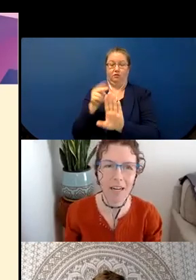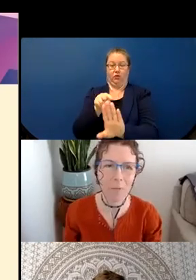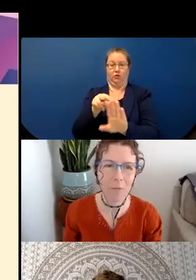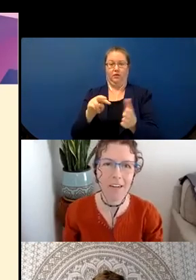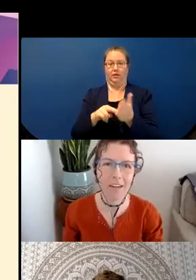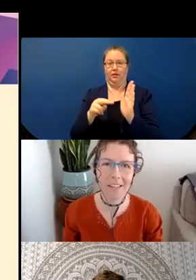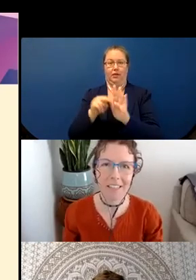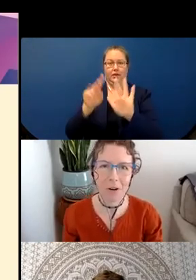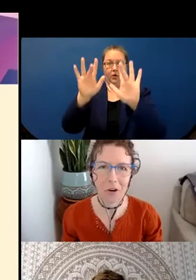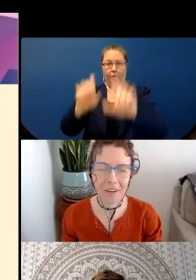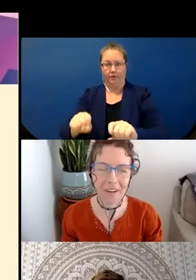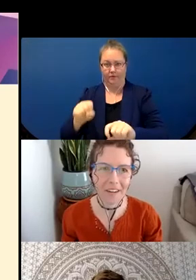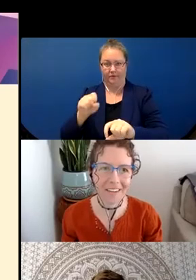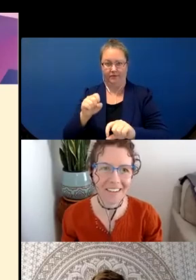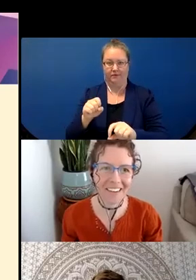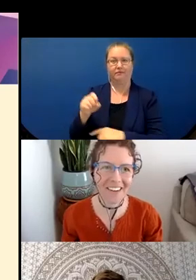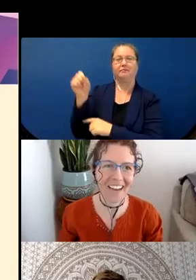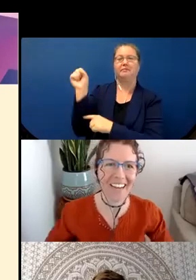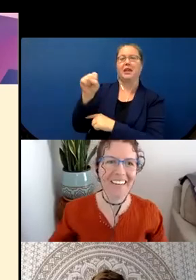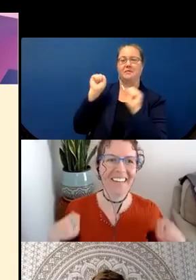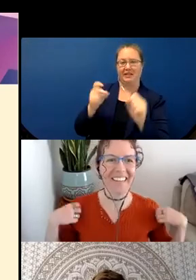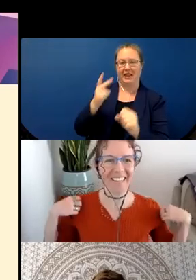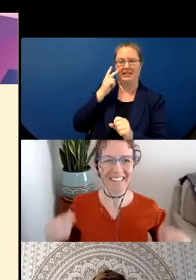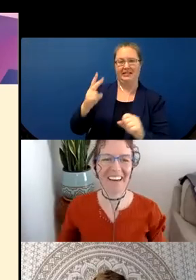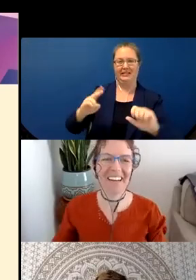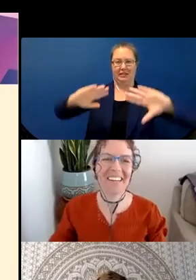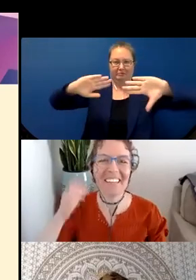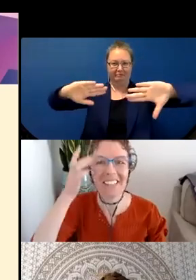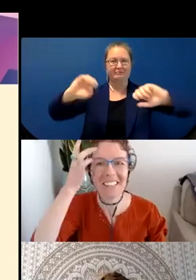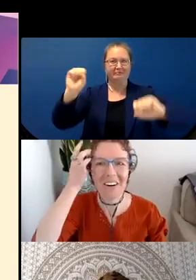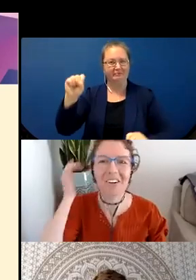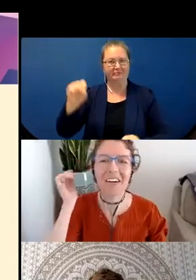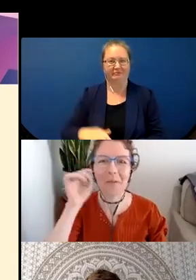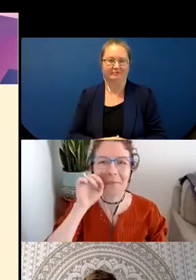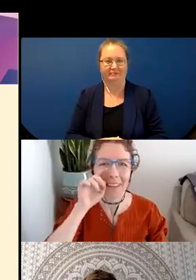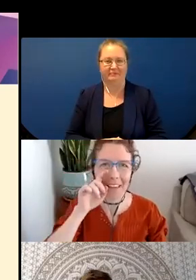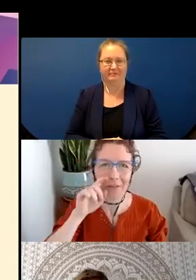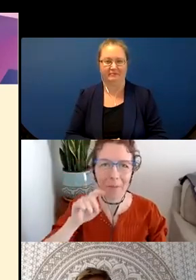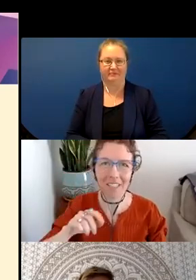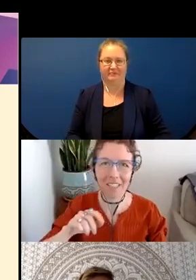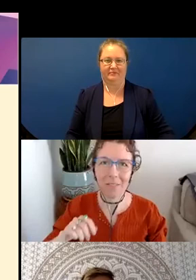Yes I can see you - side by side. DR. OCCHINO: Okay, so if the participants